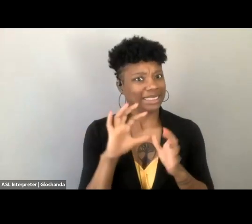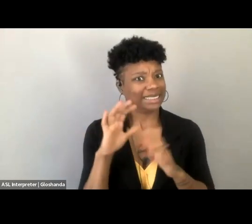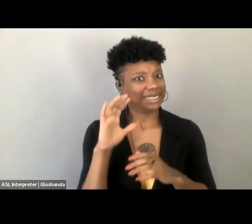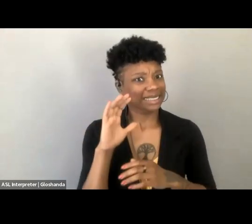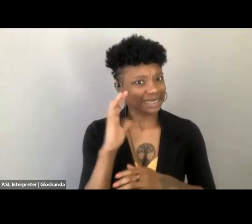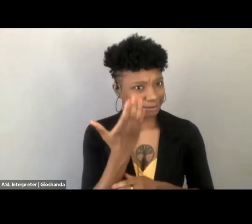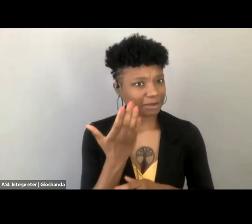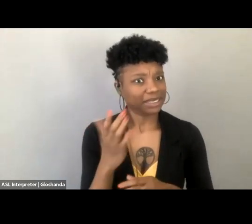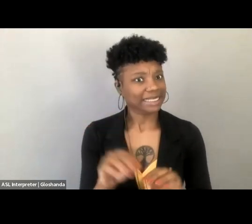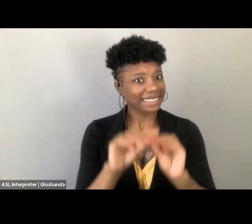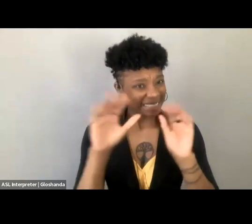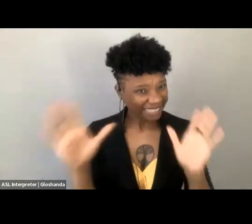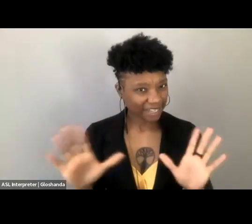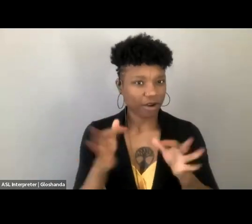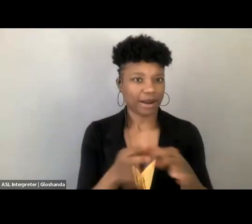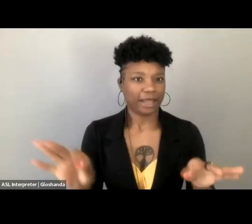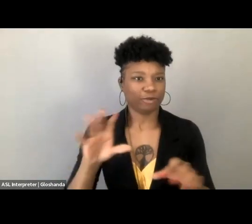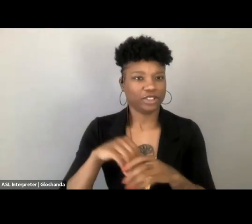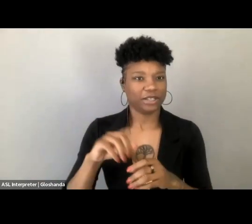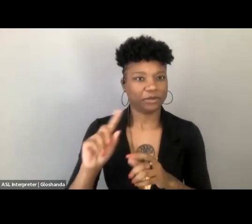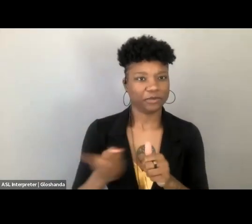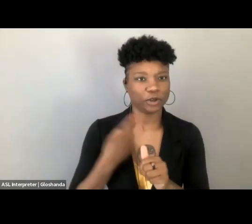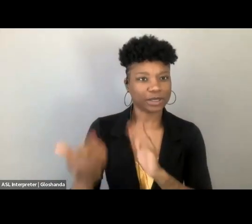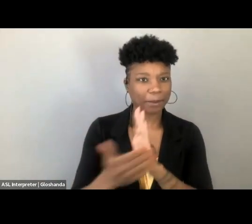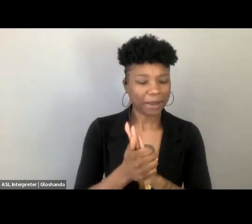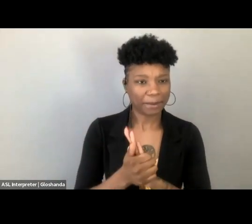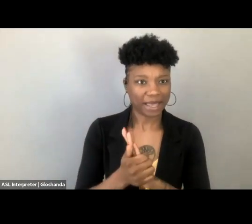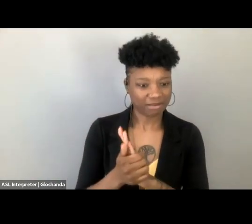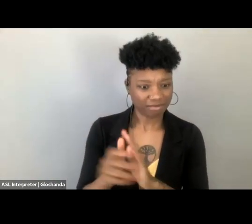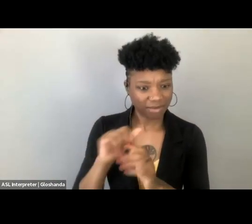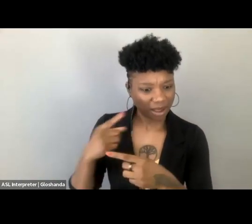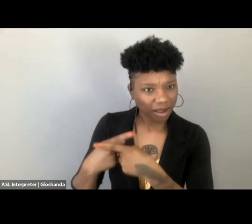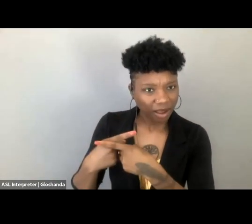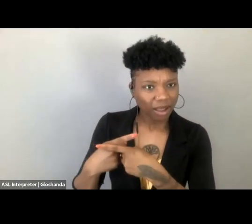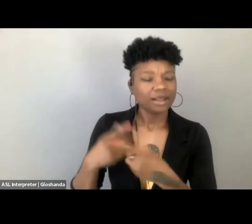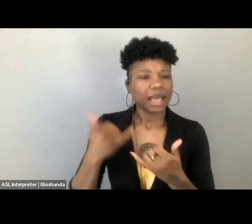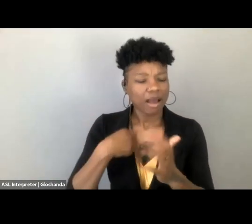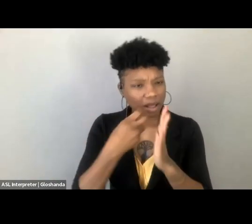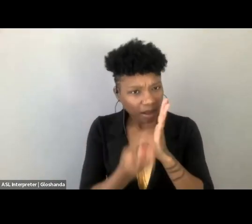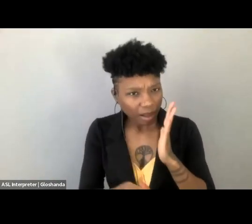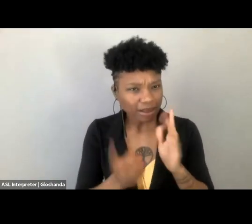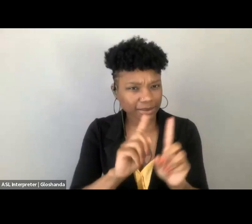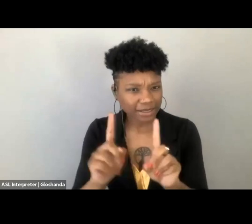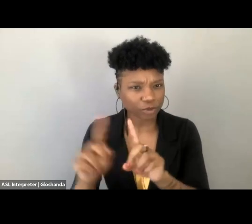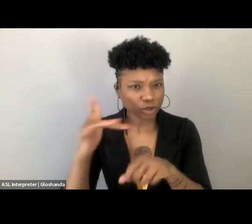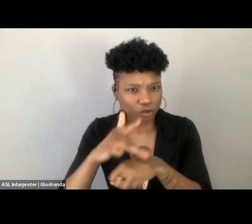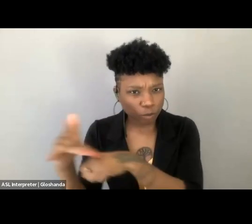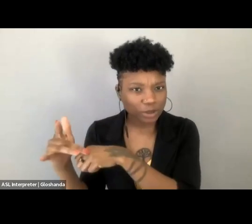pretty categorical language in the First Amendment, but over time, you know, immersing myself in the sources and the case law precedent,